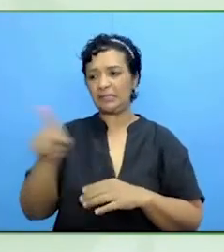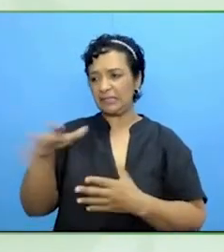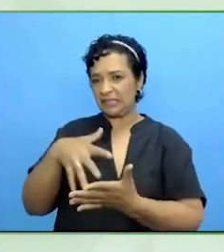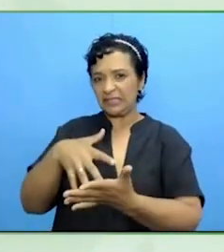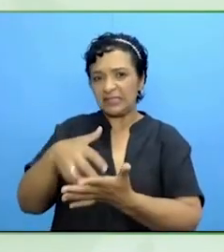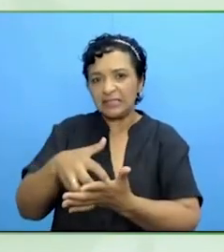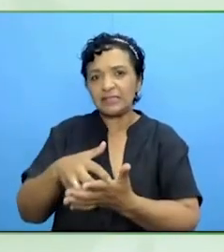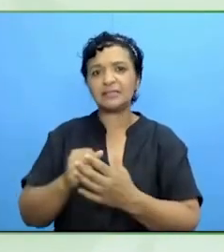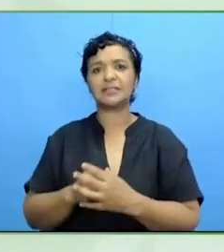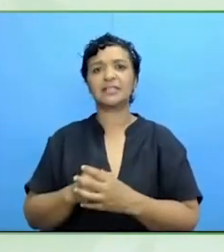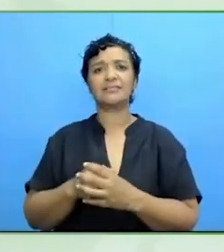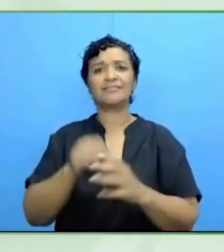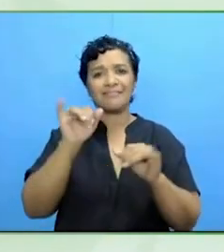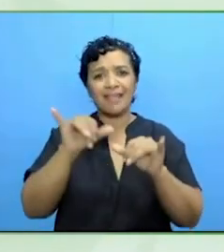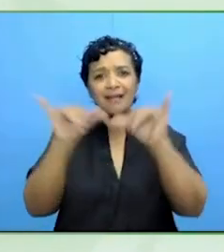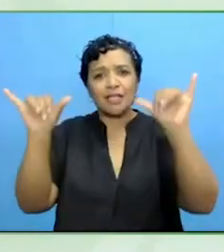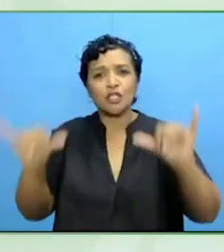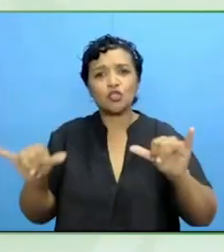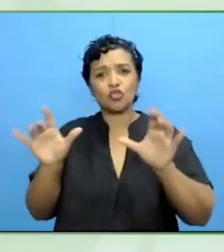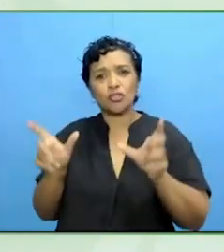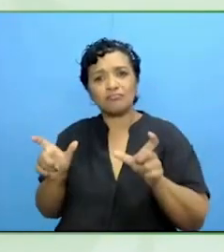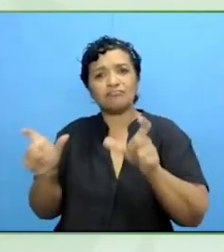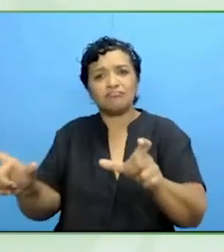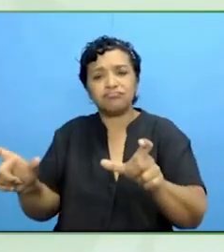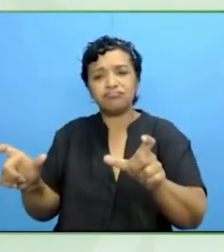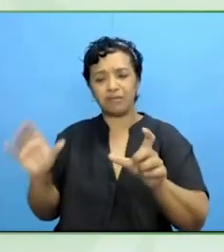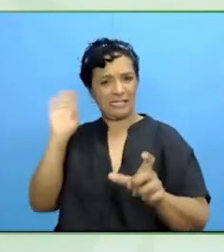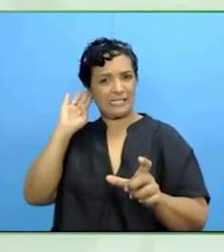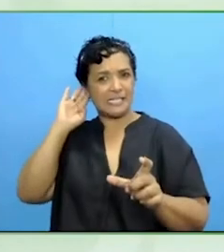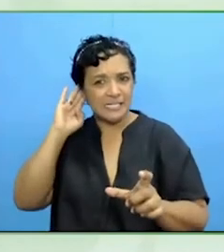It is really tough.